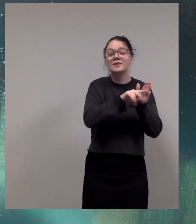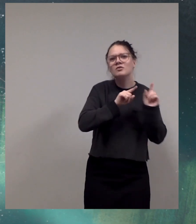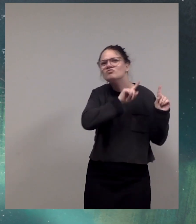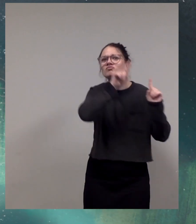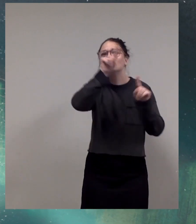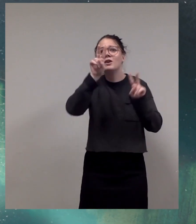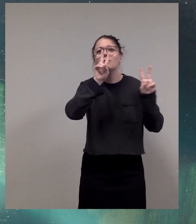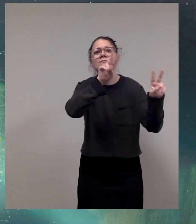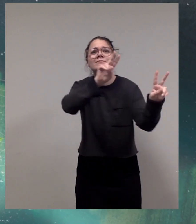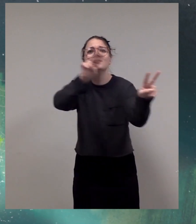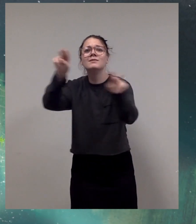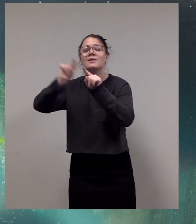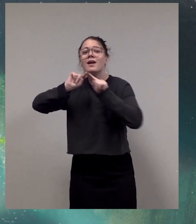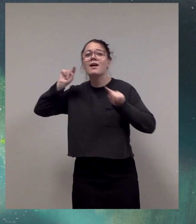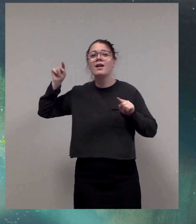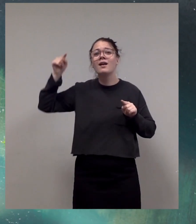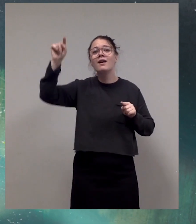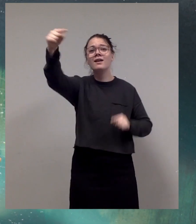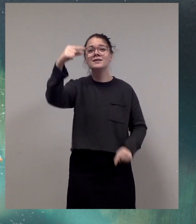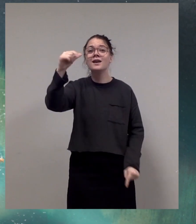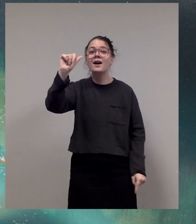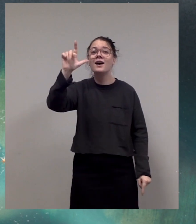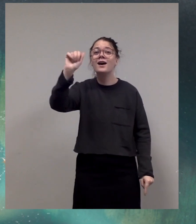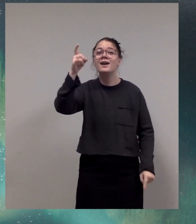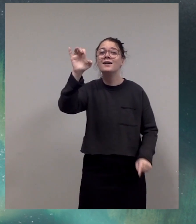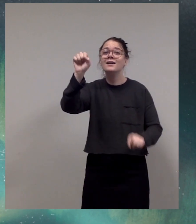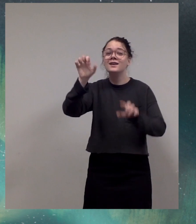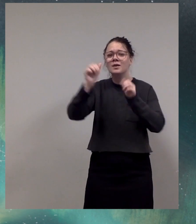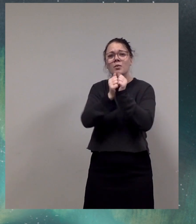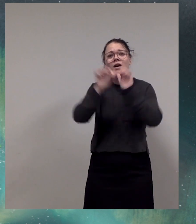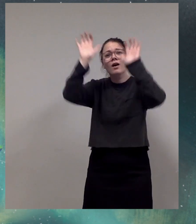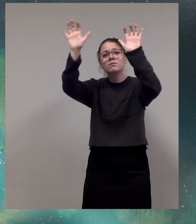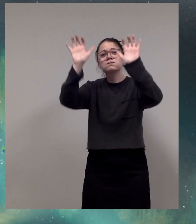are spectacular and the cascading stars are magnificent.